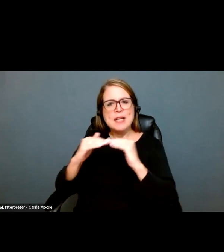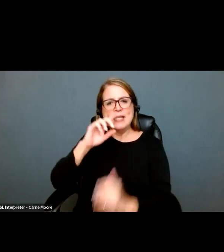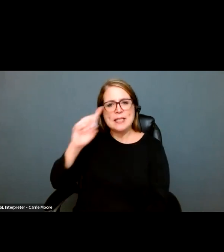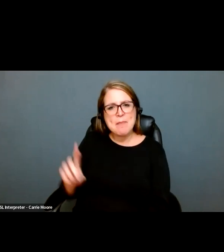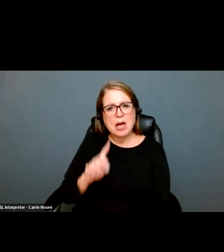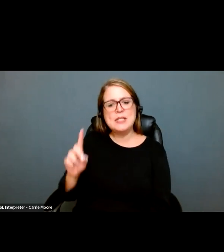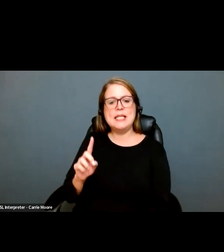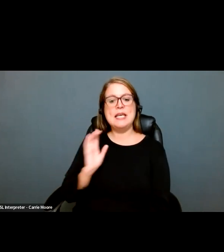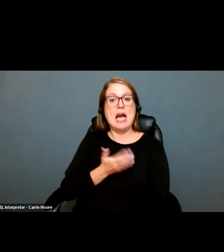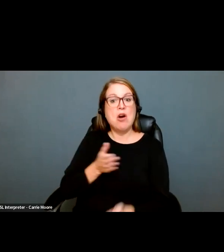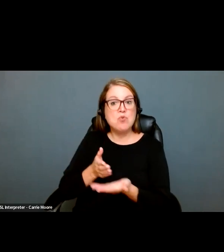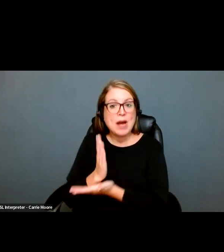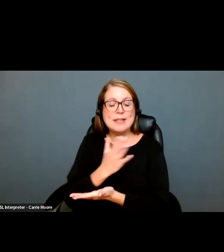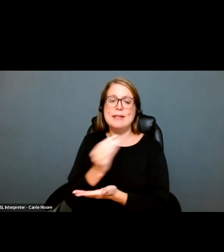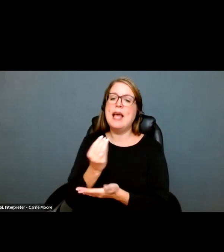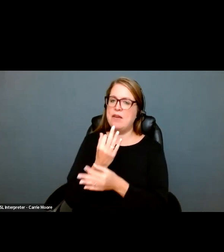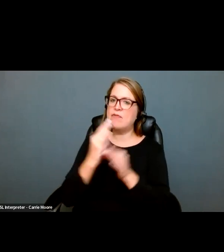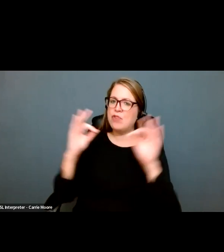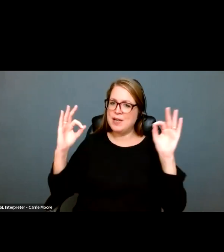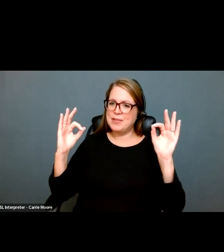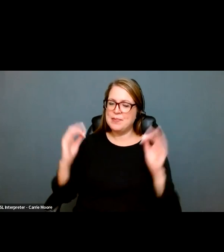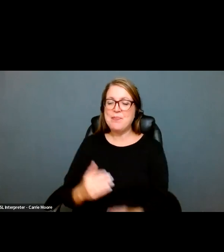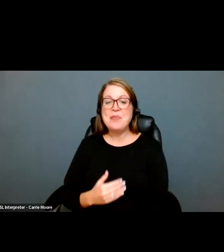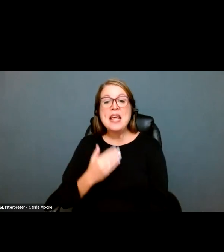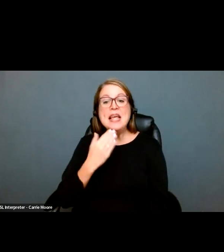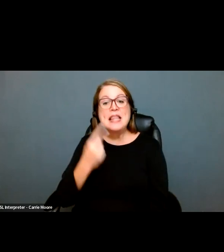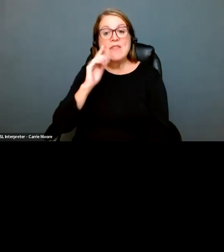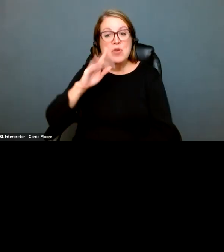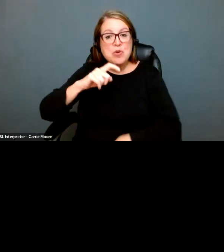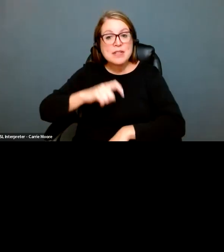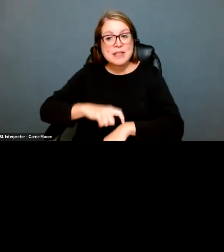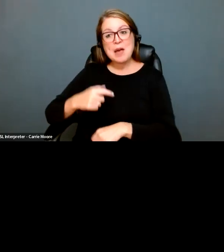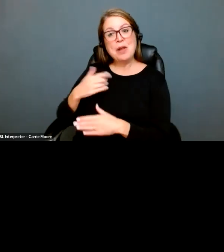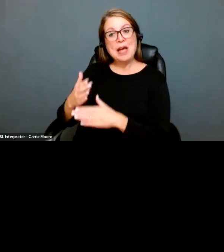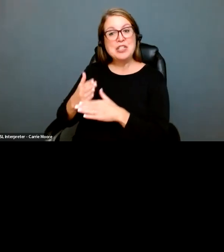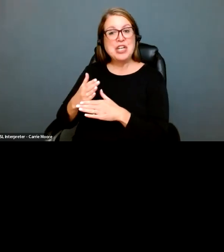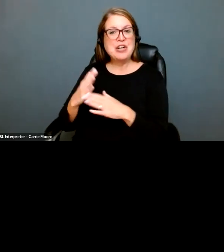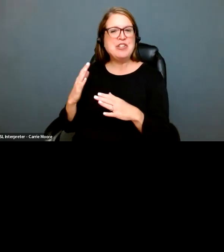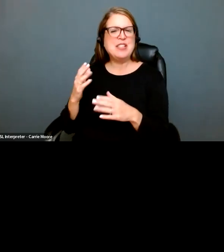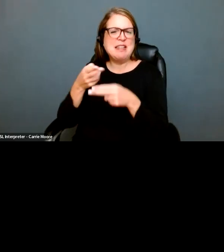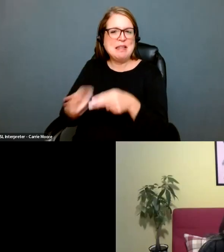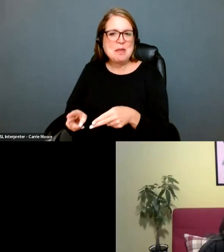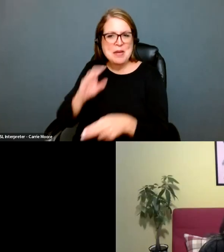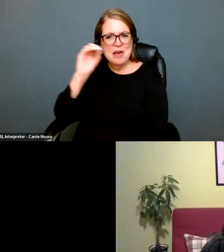democracy, our rights and our Freedoms. Thank you for the opportunity to